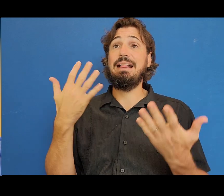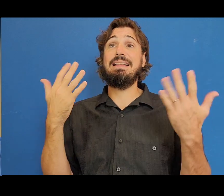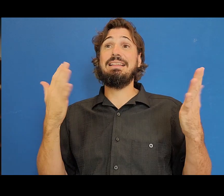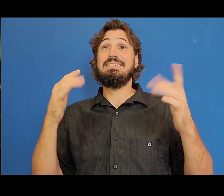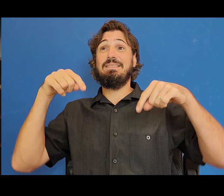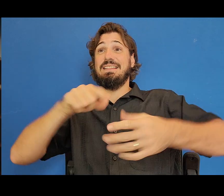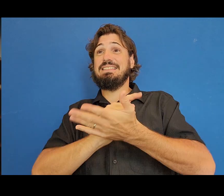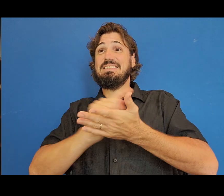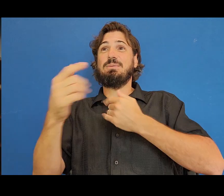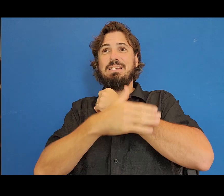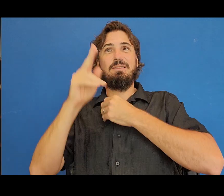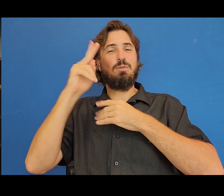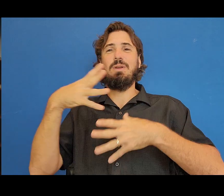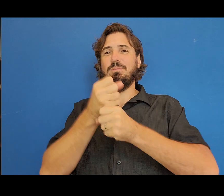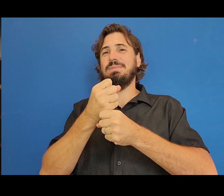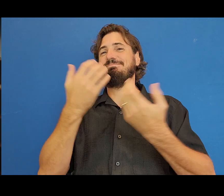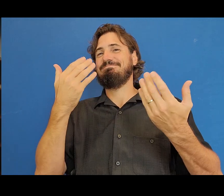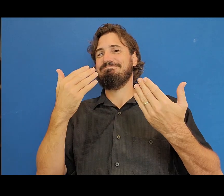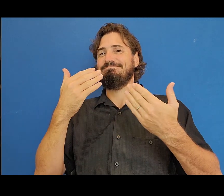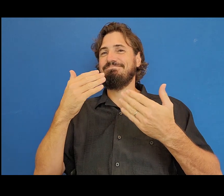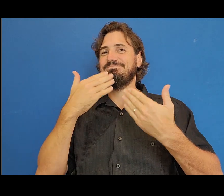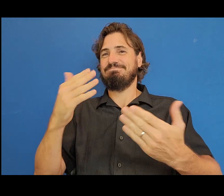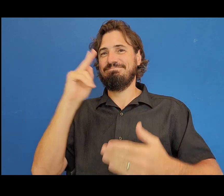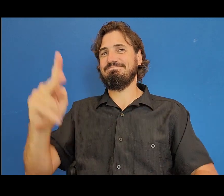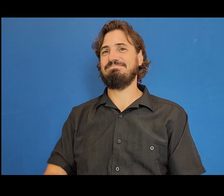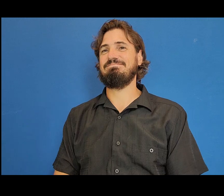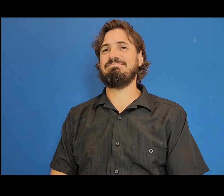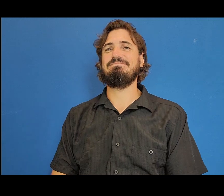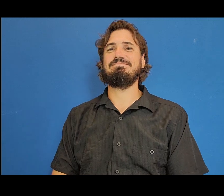And that’s all for this week’s County of Kaua‘i briefing. Until next time…Mahalo, Kaua‘i!